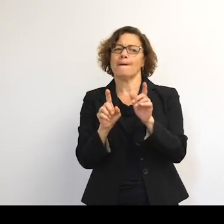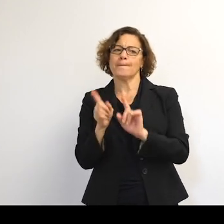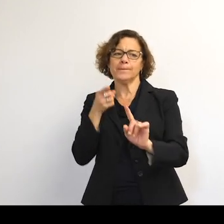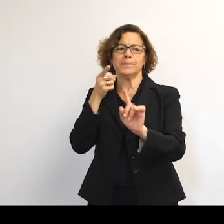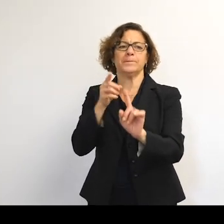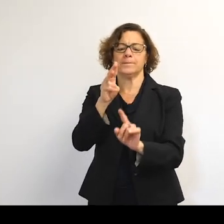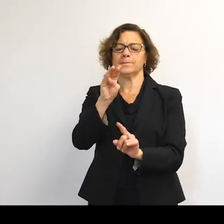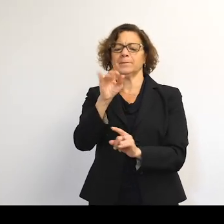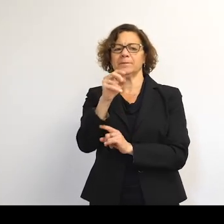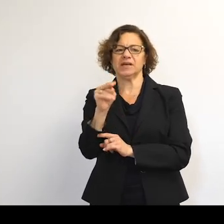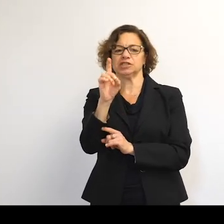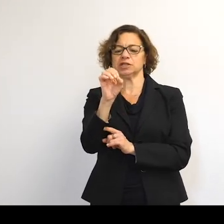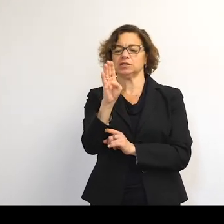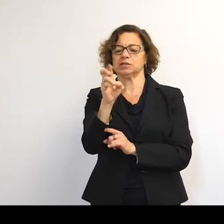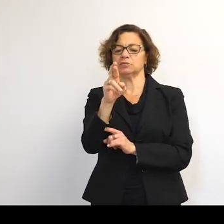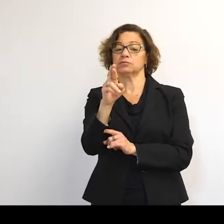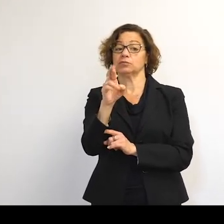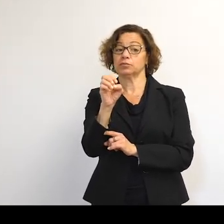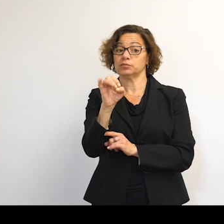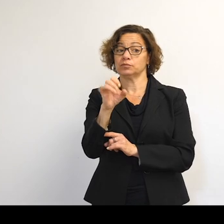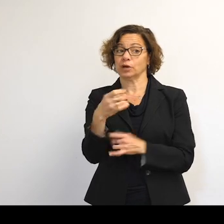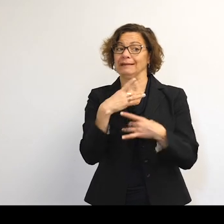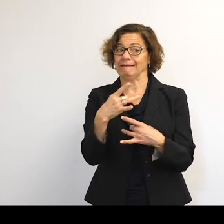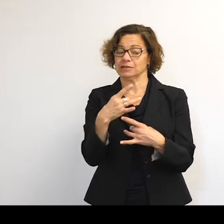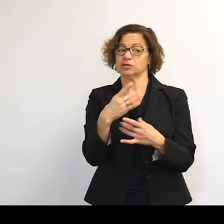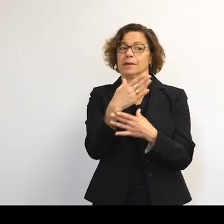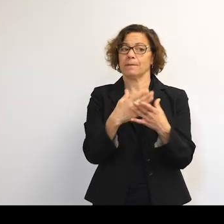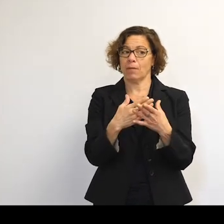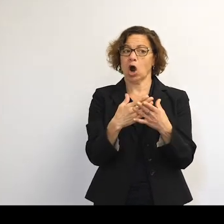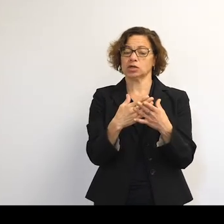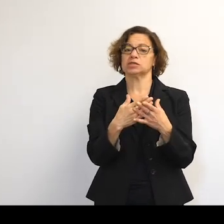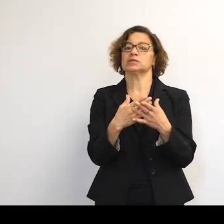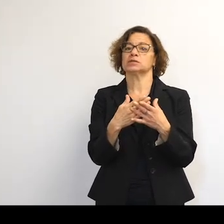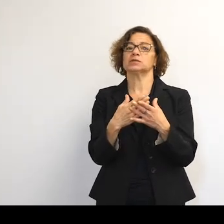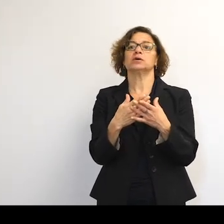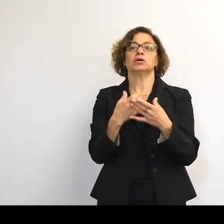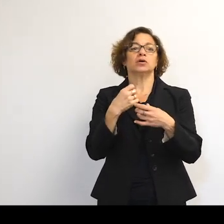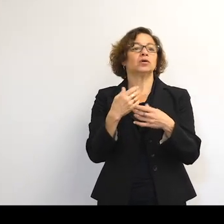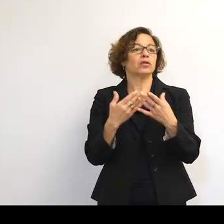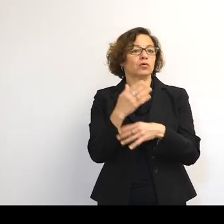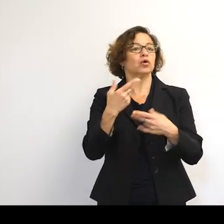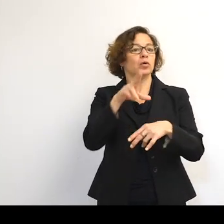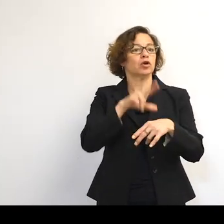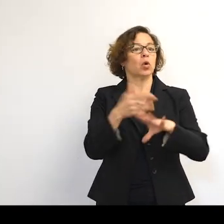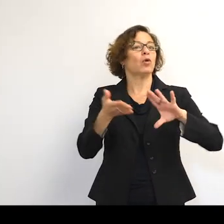a very interesting one. These are bits of debris generated through the normal operation of space missions.